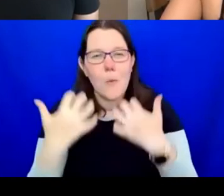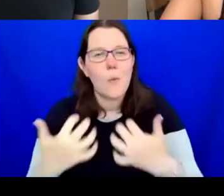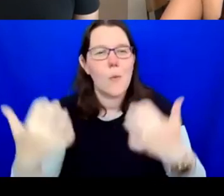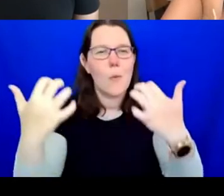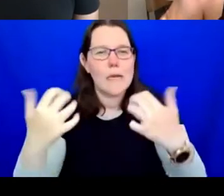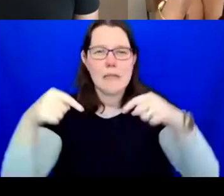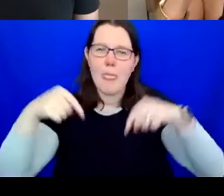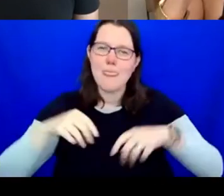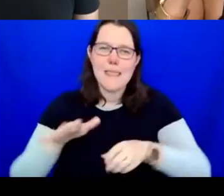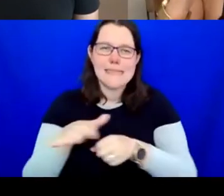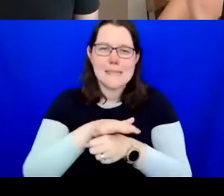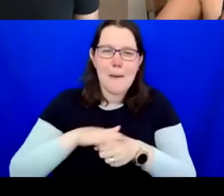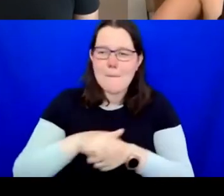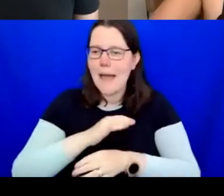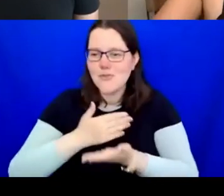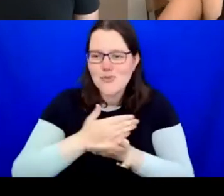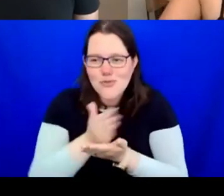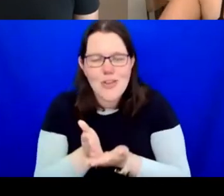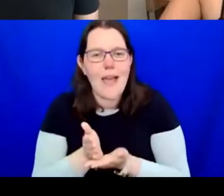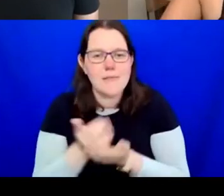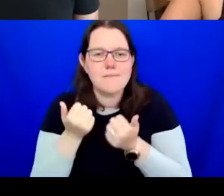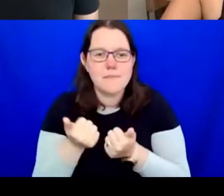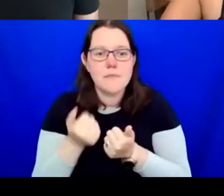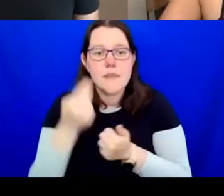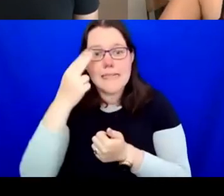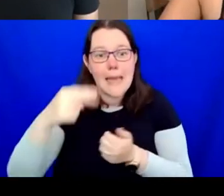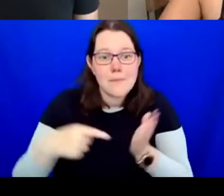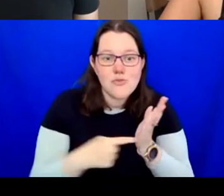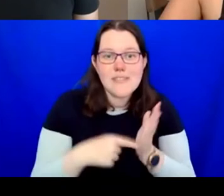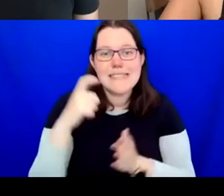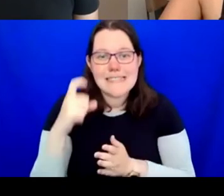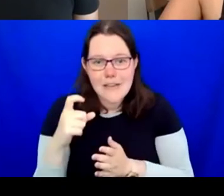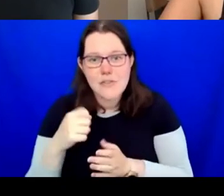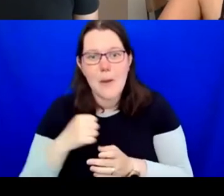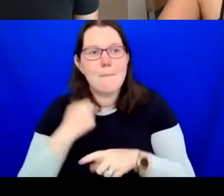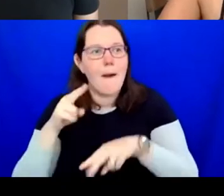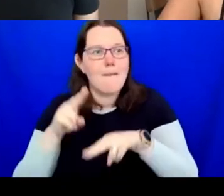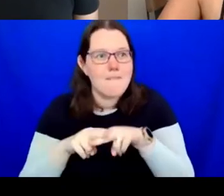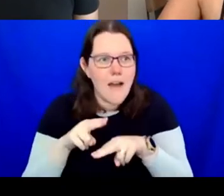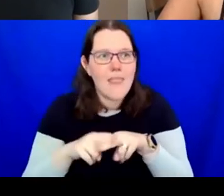Now, my name is Teresa Cisneros, the daughter of Vicente Cisneros and Lucrecia Puente, both Mexican